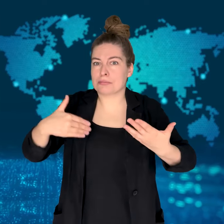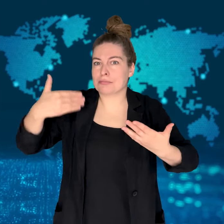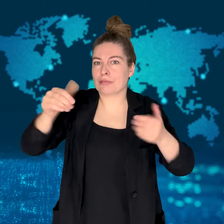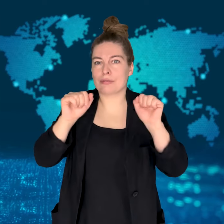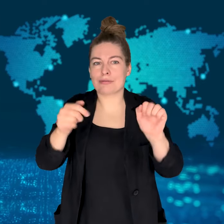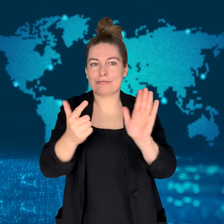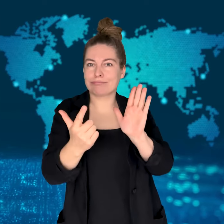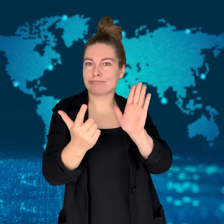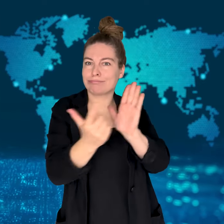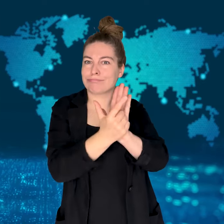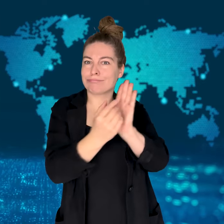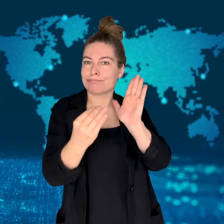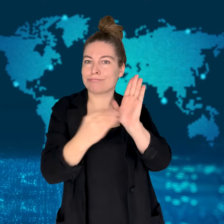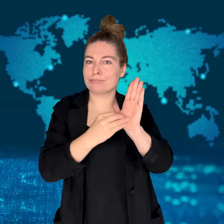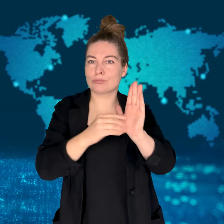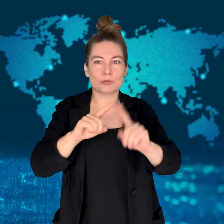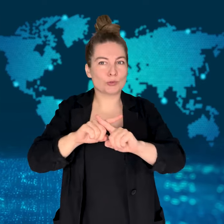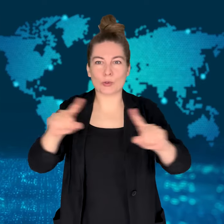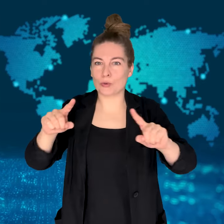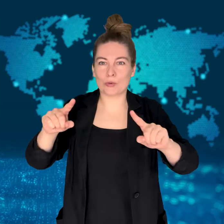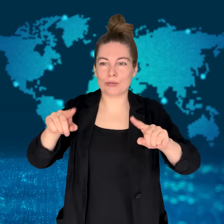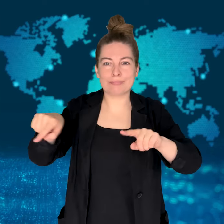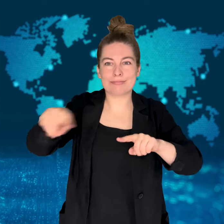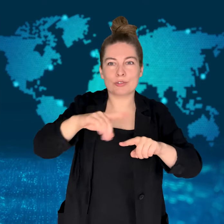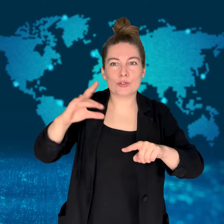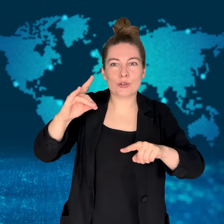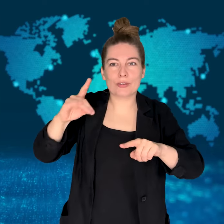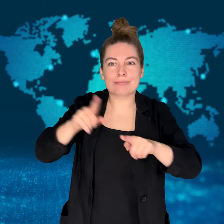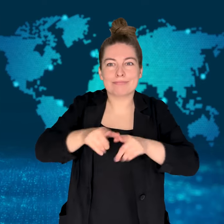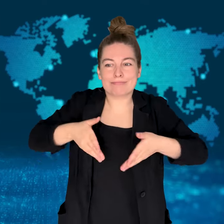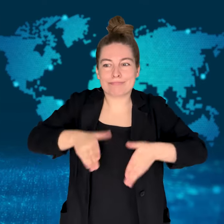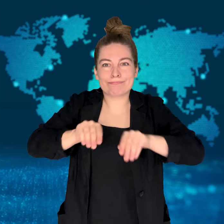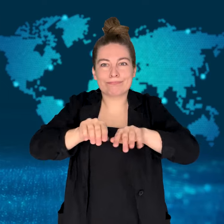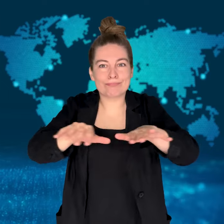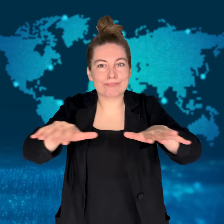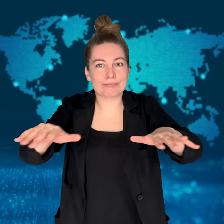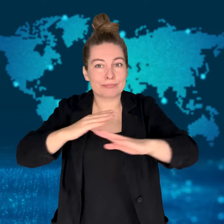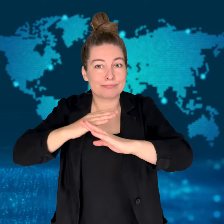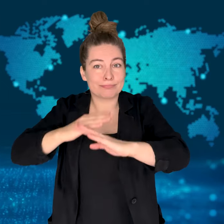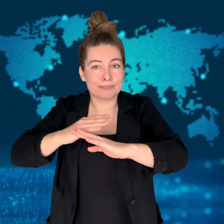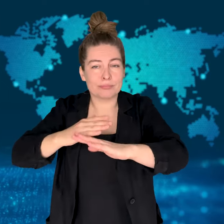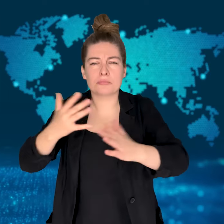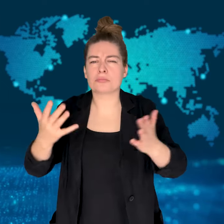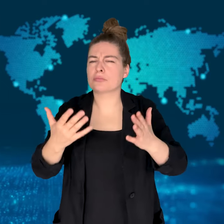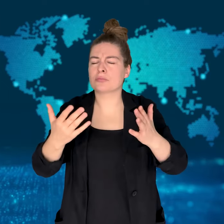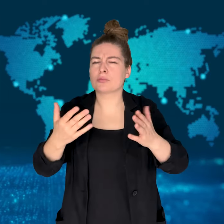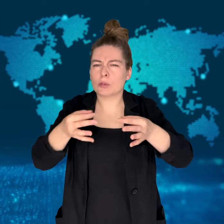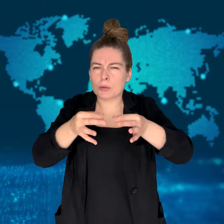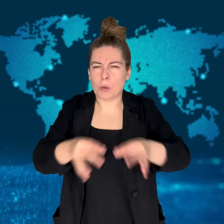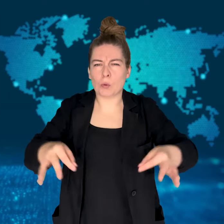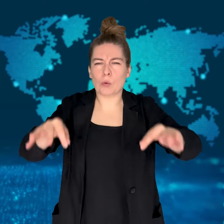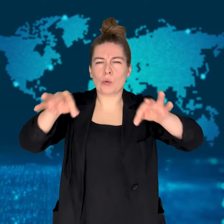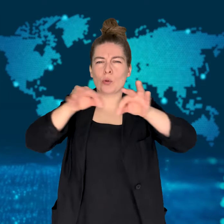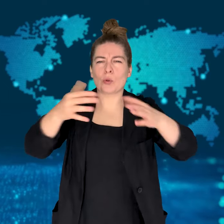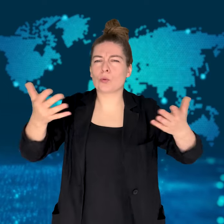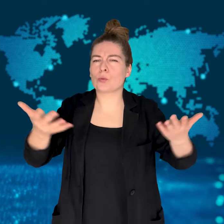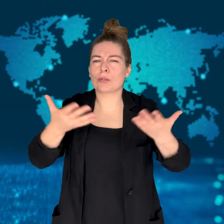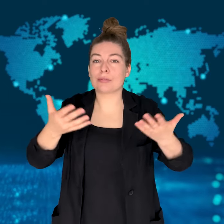the Dachshund could be outlawed.